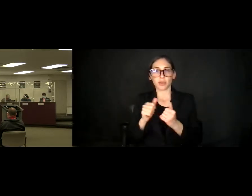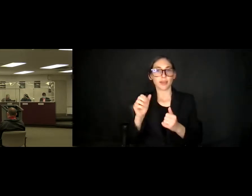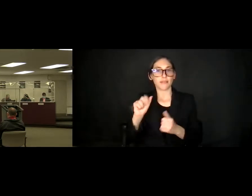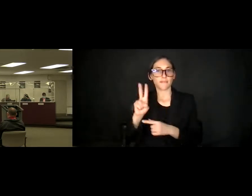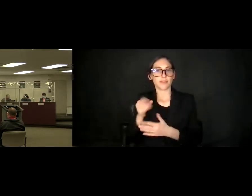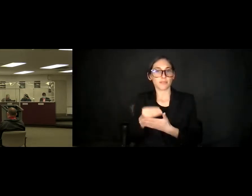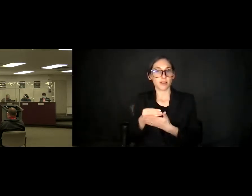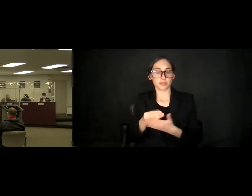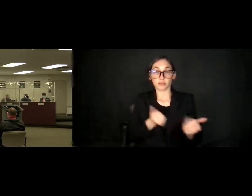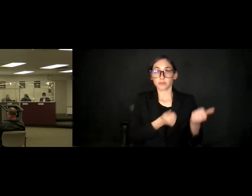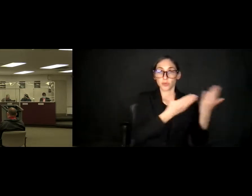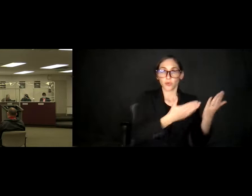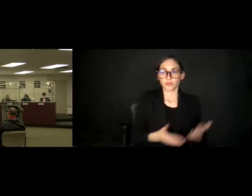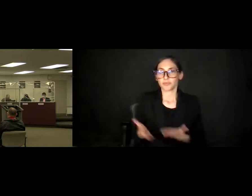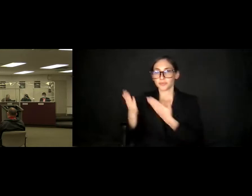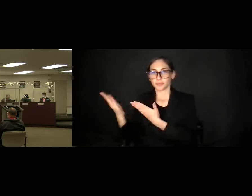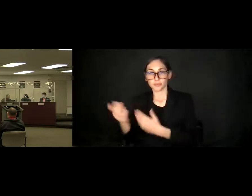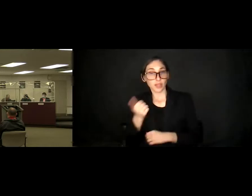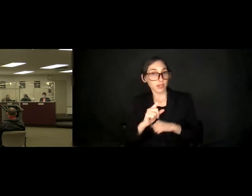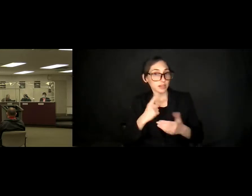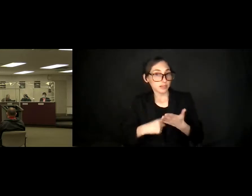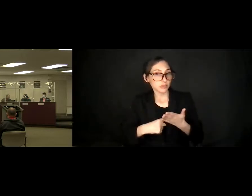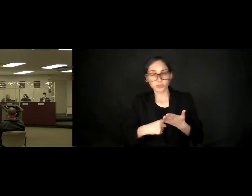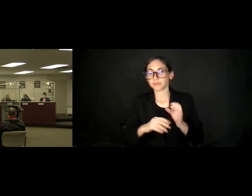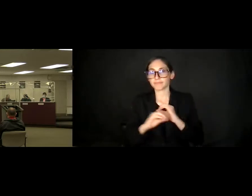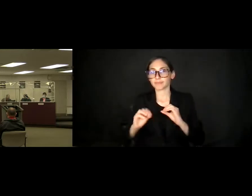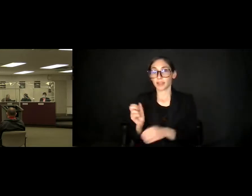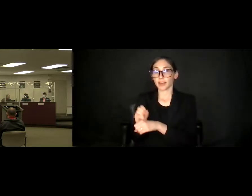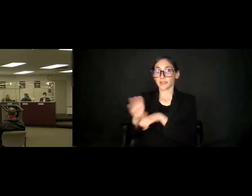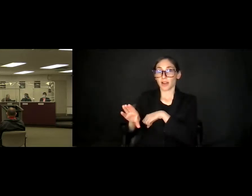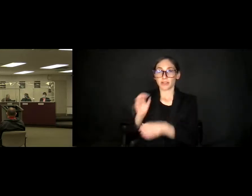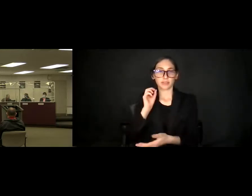Second. Discussion? Advice? Approved. All those in favor. please say aye.